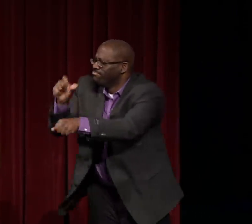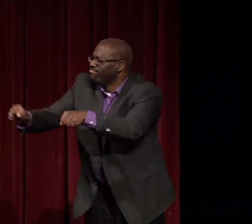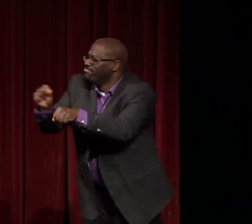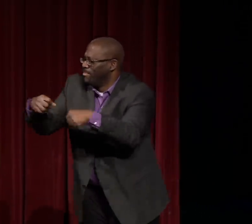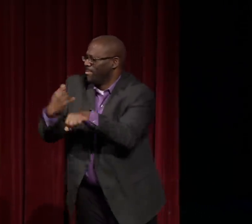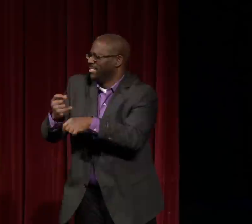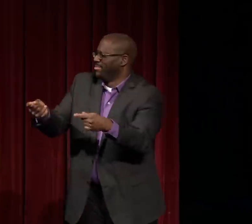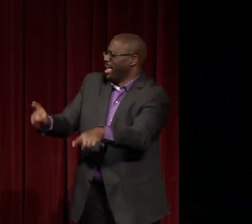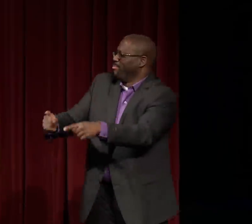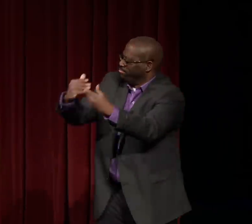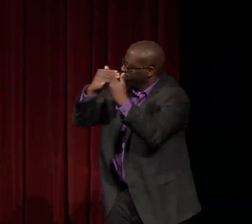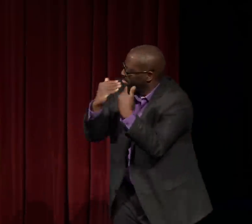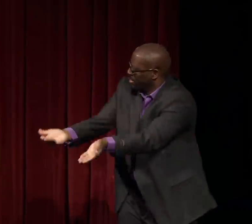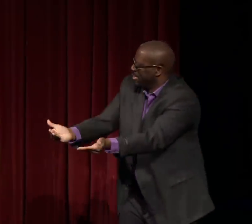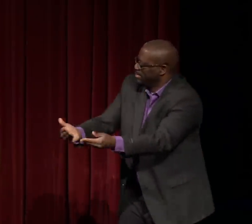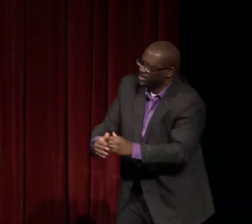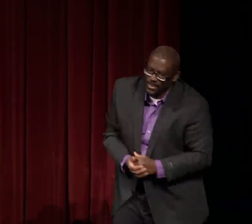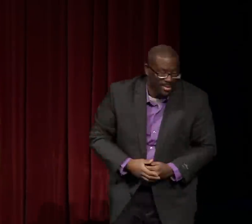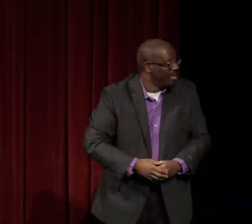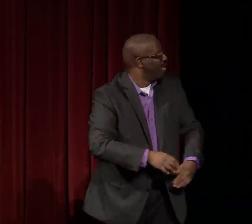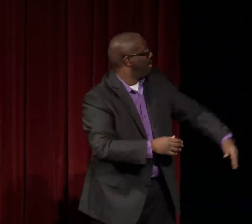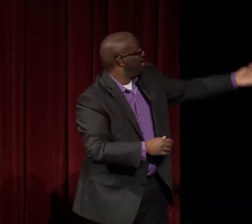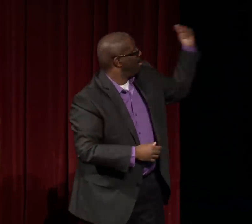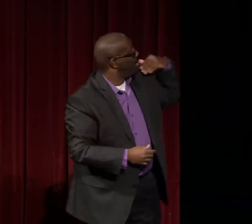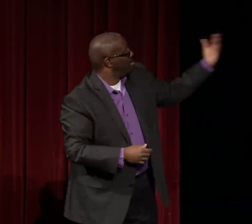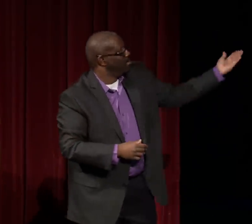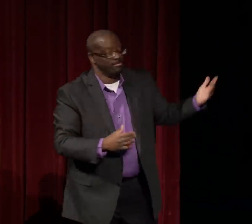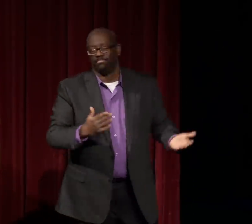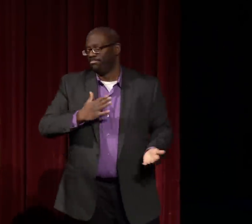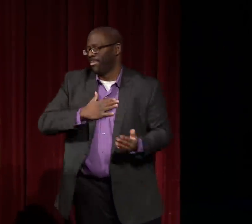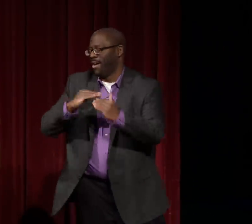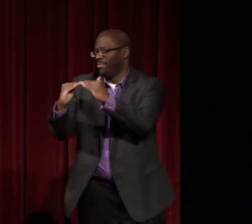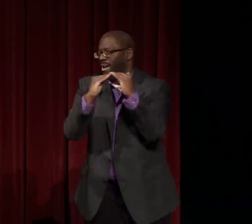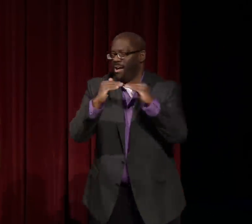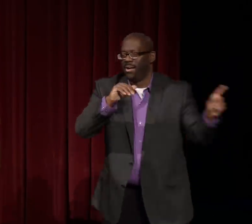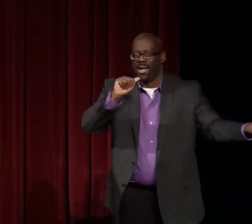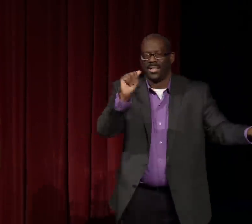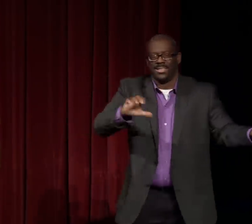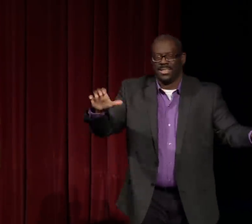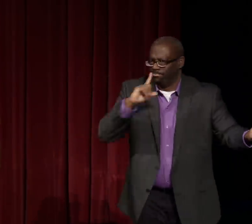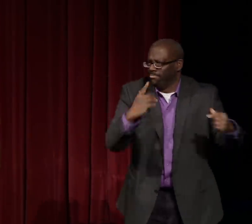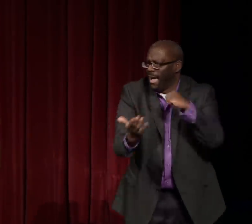And the lecture series committee for inviting me as well. And I want to thank my colleagues